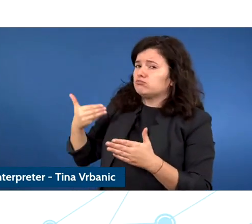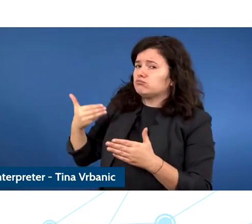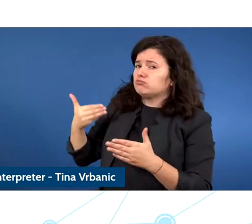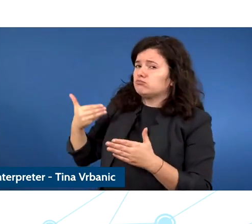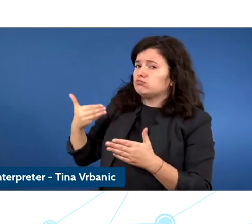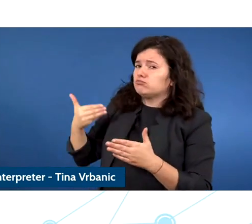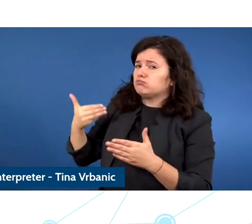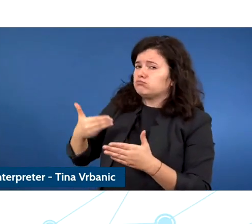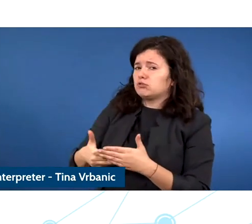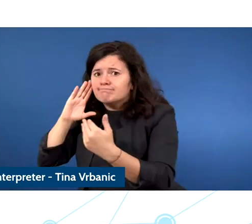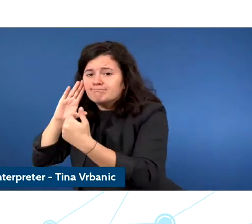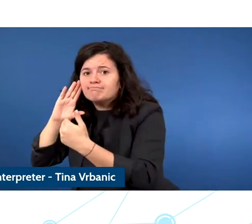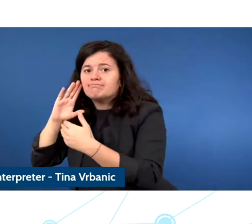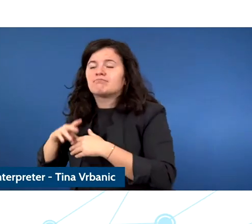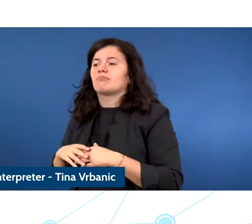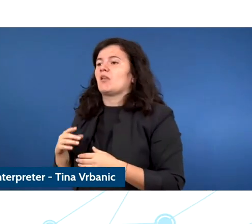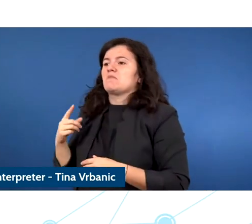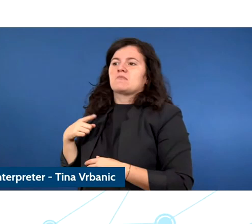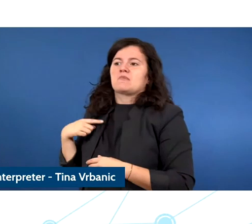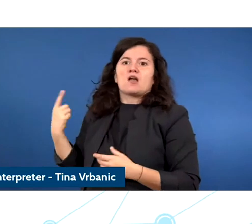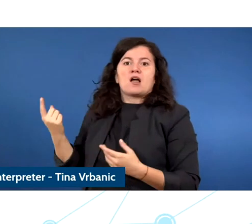inspires at our Member States with our Member States.